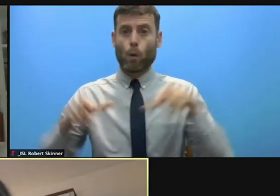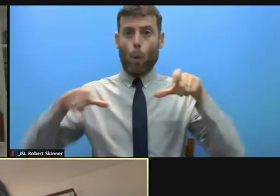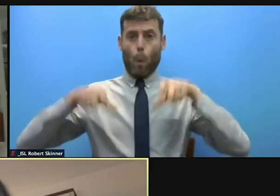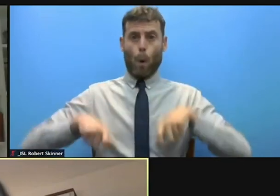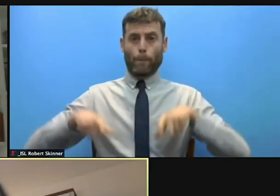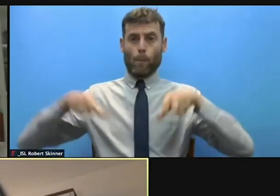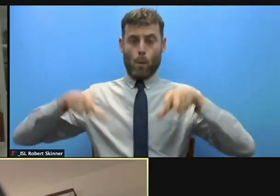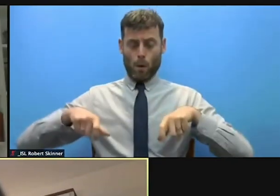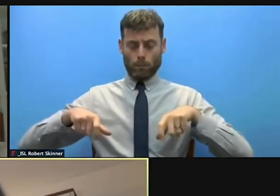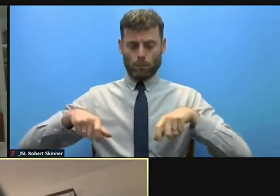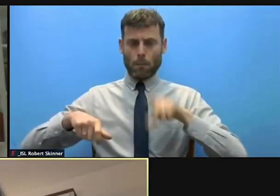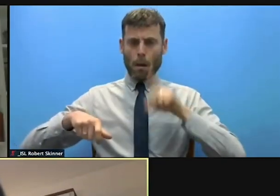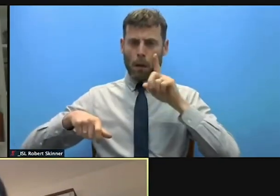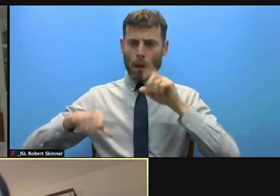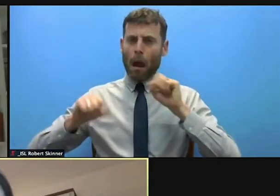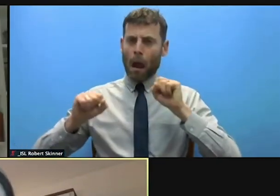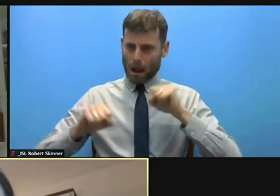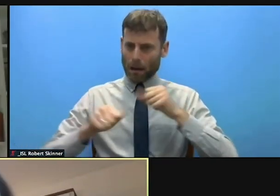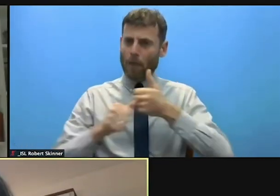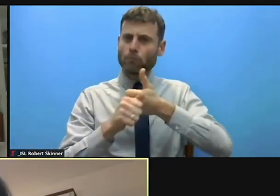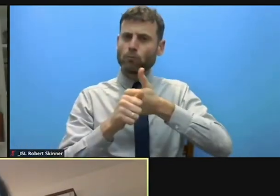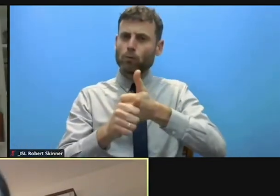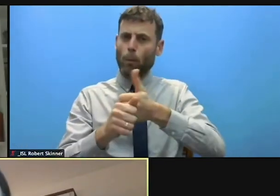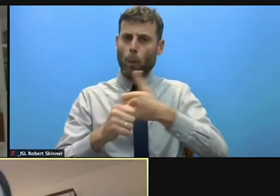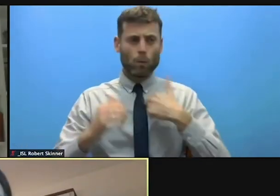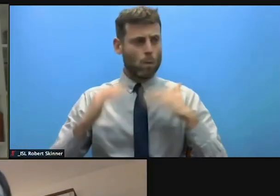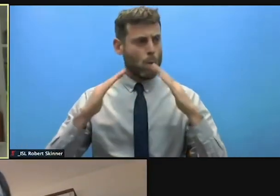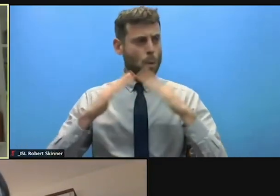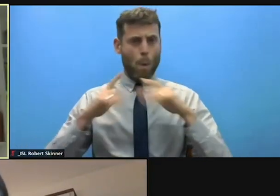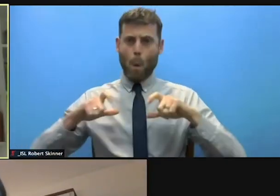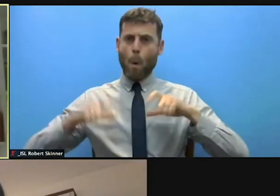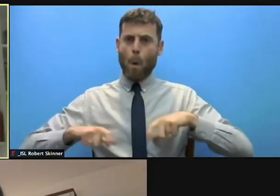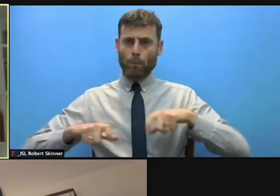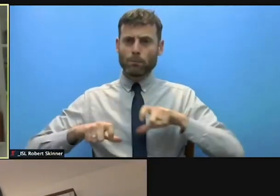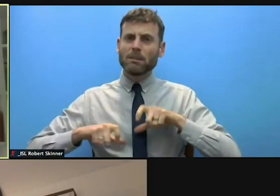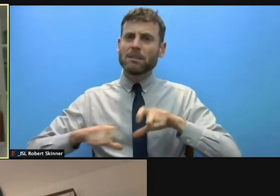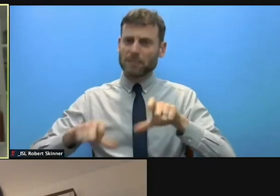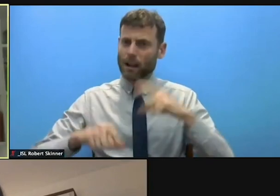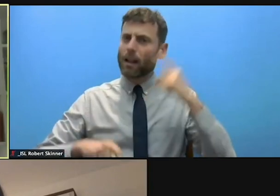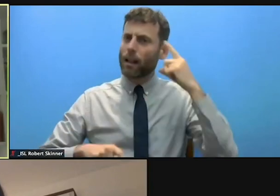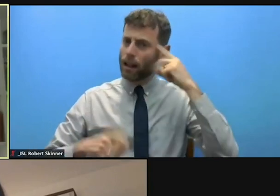and I'll be short because you have so many good questions to everybody. But a specific example is